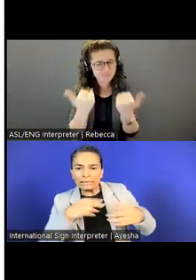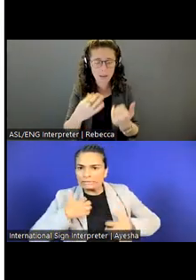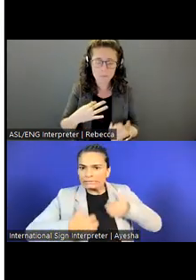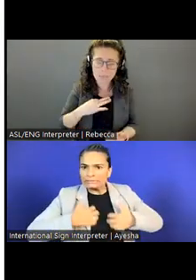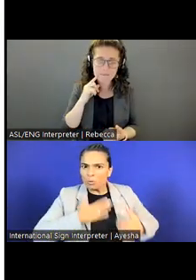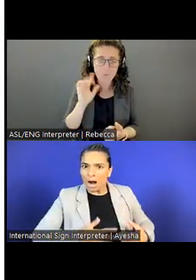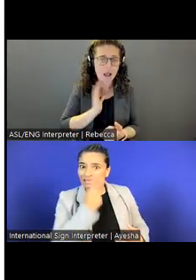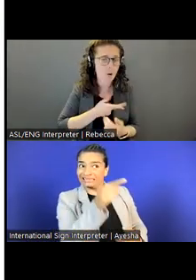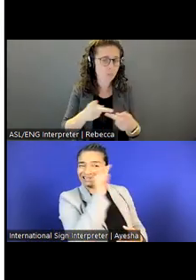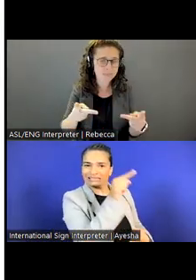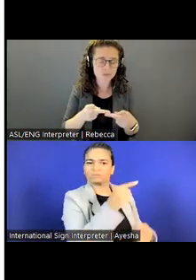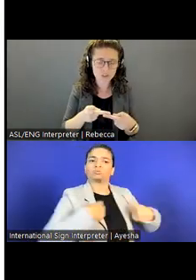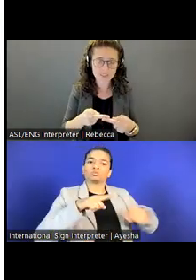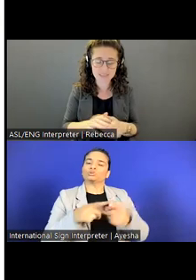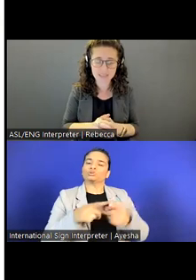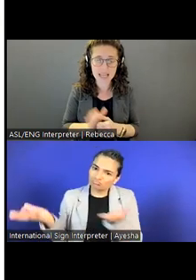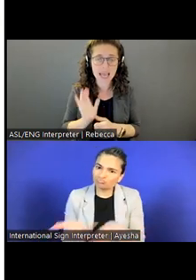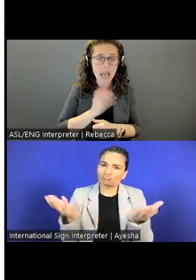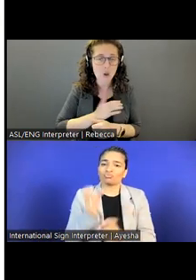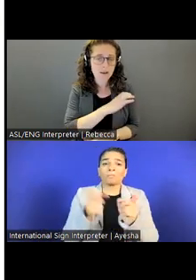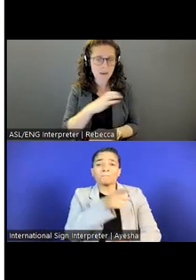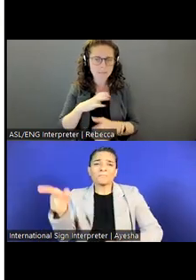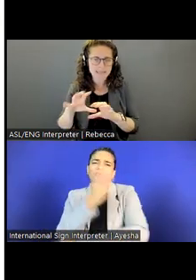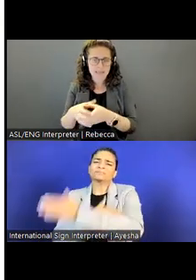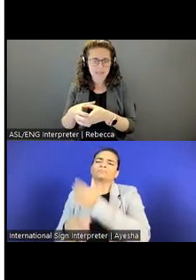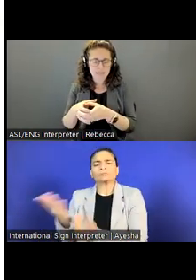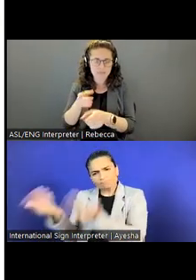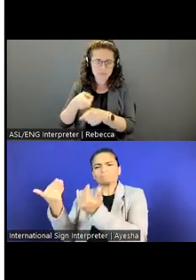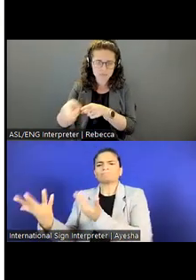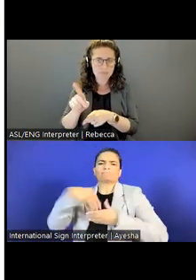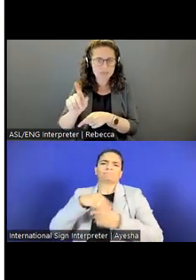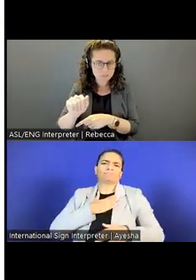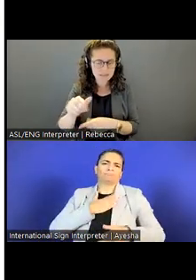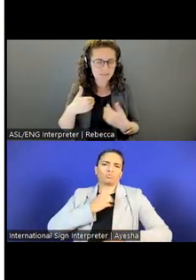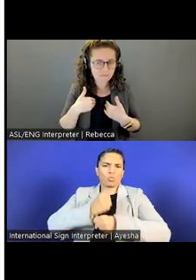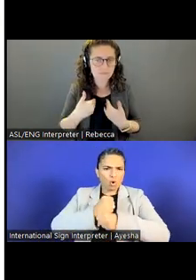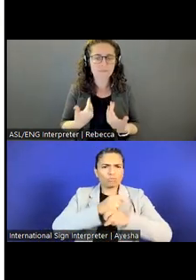We have a committee subcommittee on disability. We have a diversity committee.